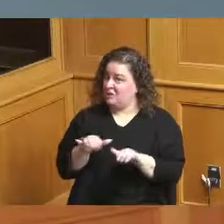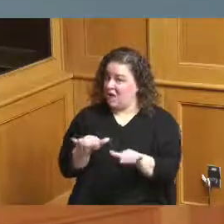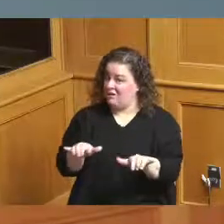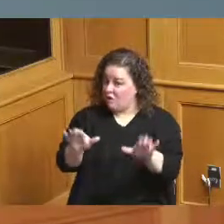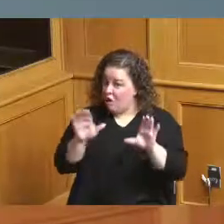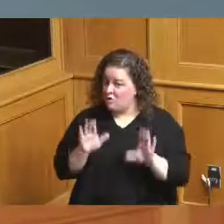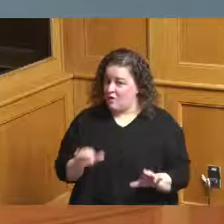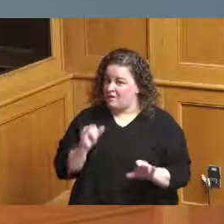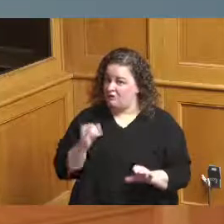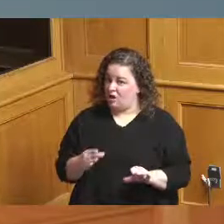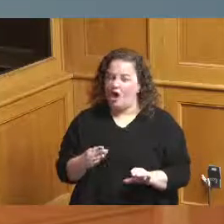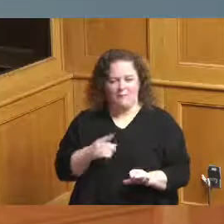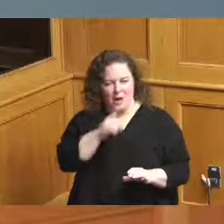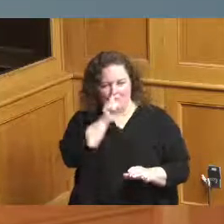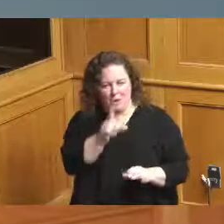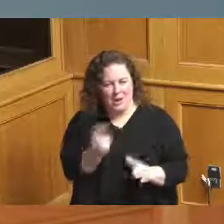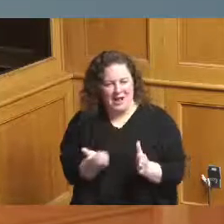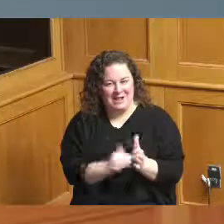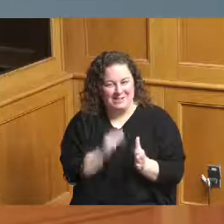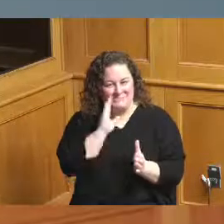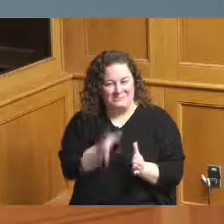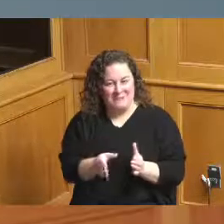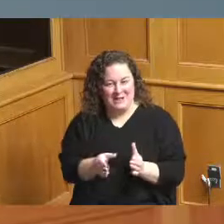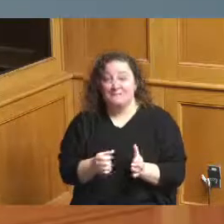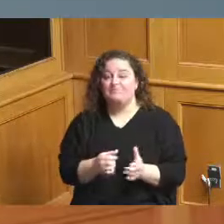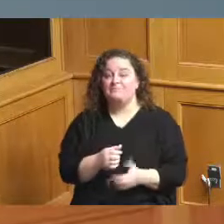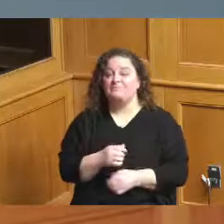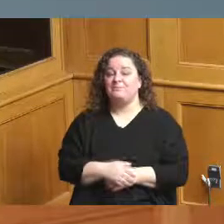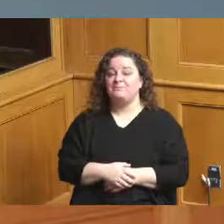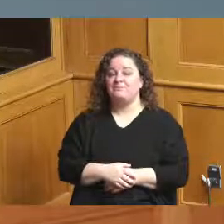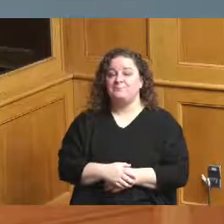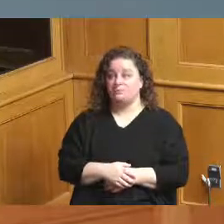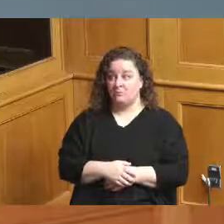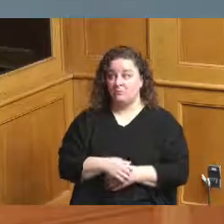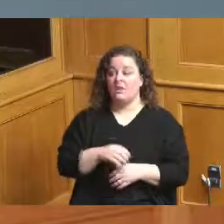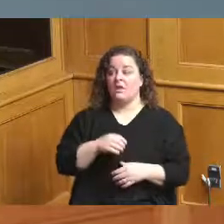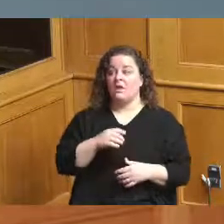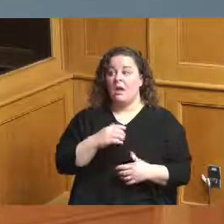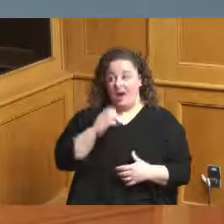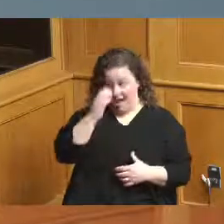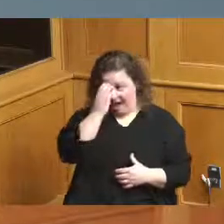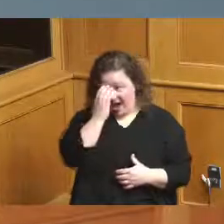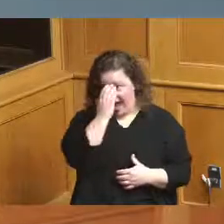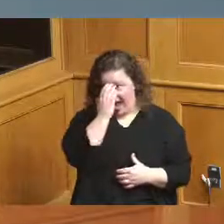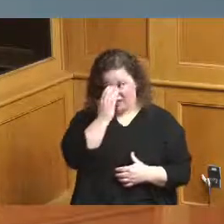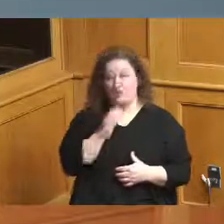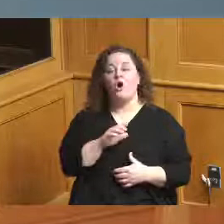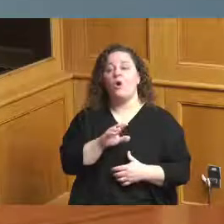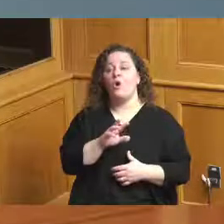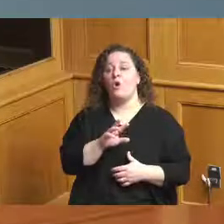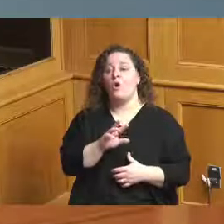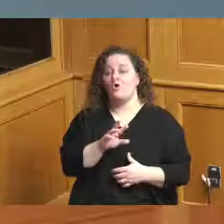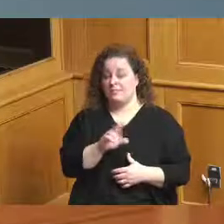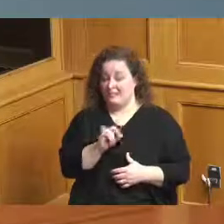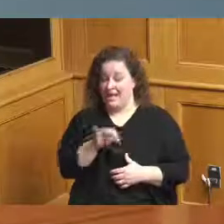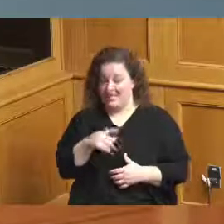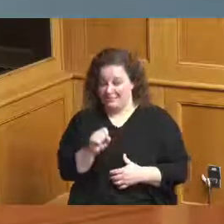again and I just want to say we know arts and cultural organizations they relieve our stress